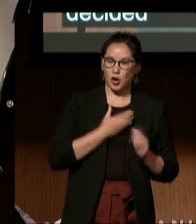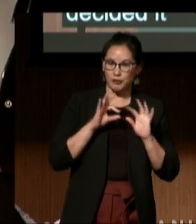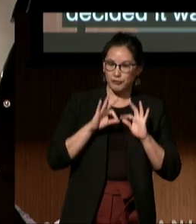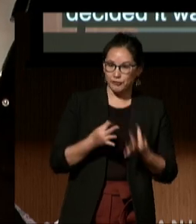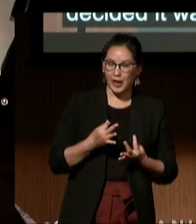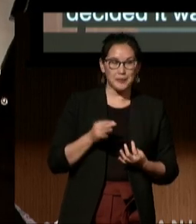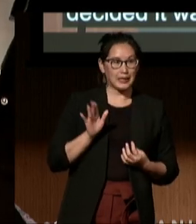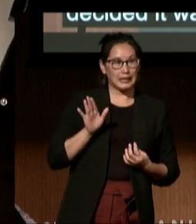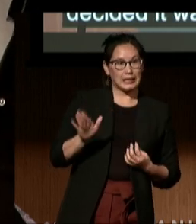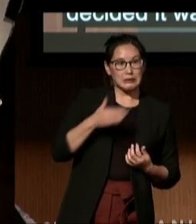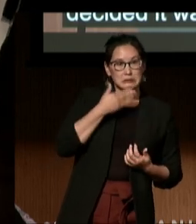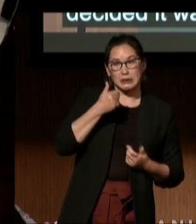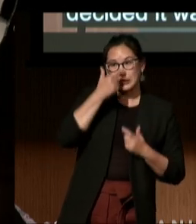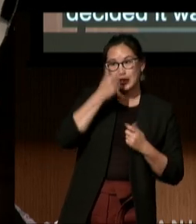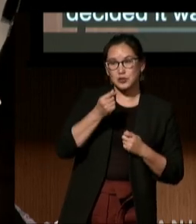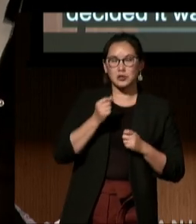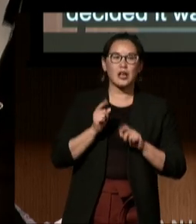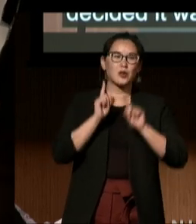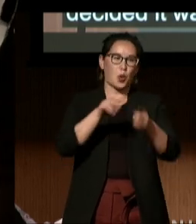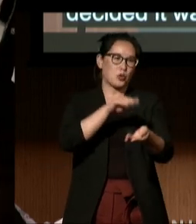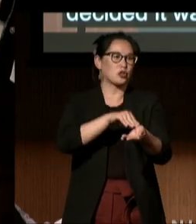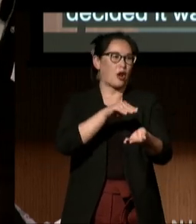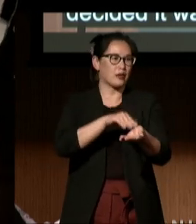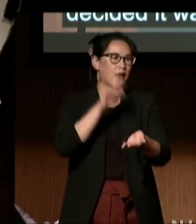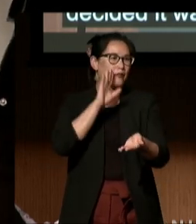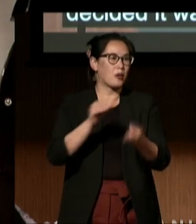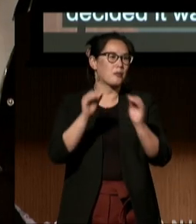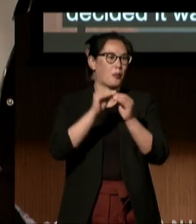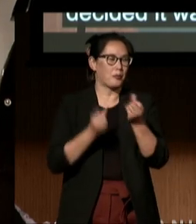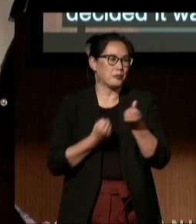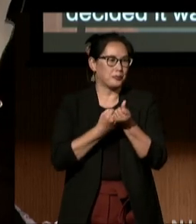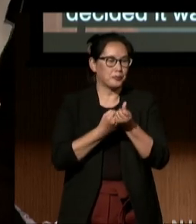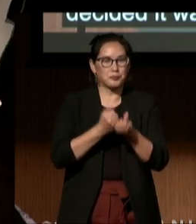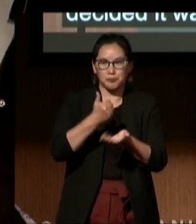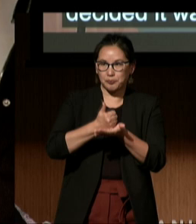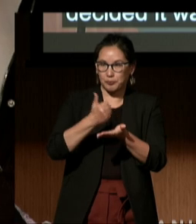to go to a doctor for further help. Upon further examination,